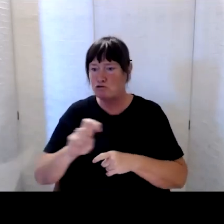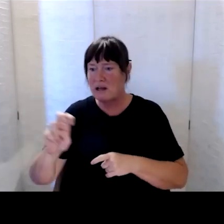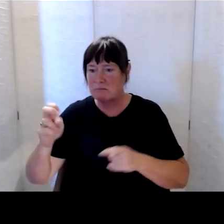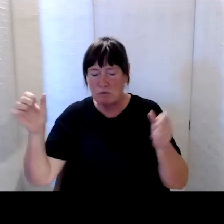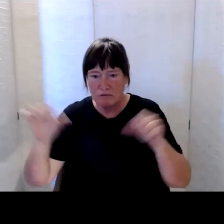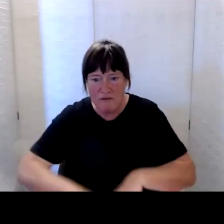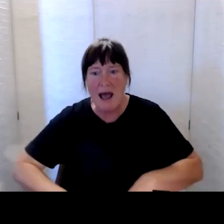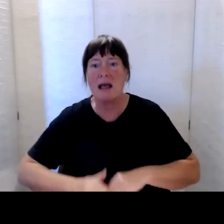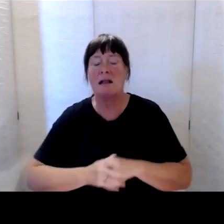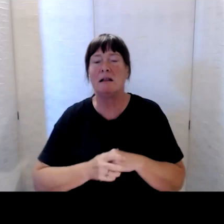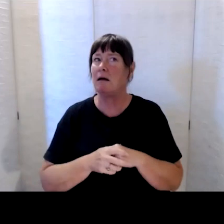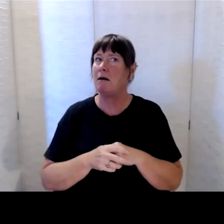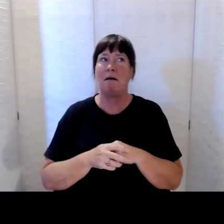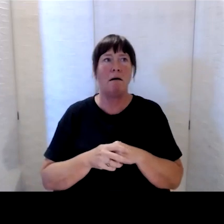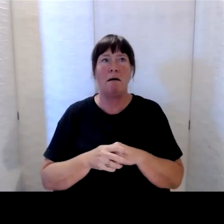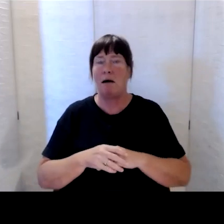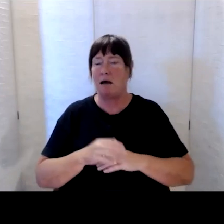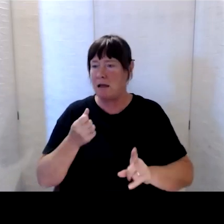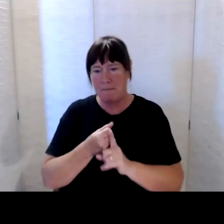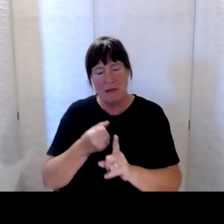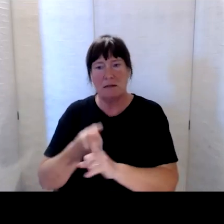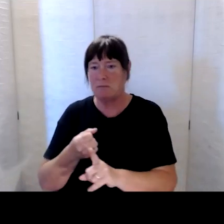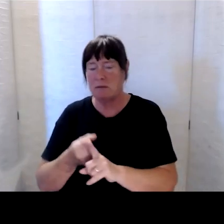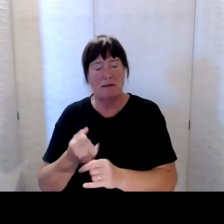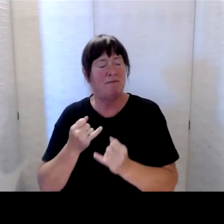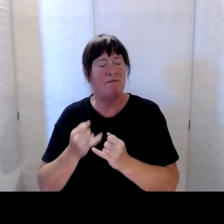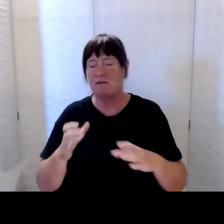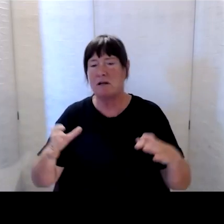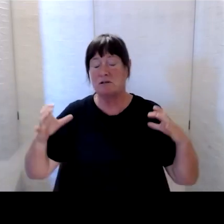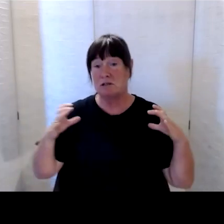This has been a really stressful experience and we’ve been hearing that in our community engagement.